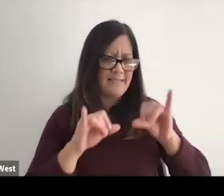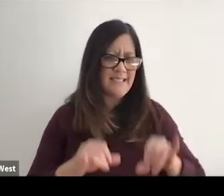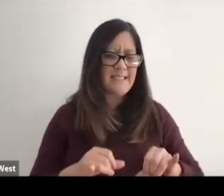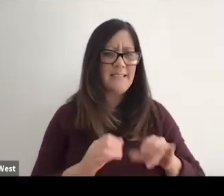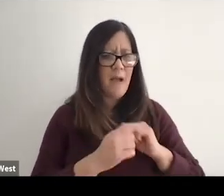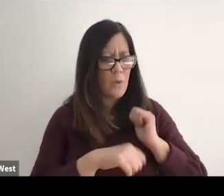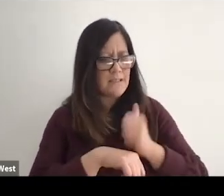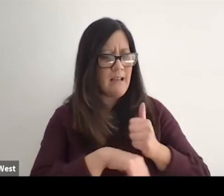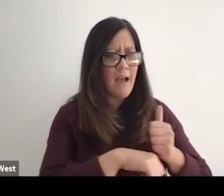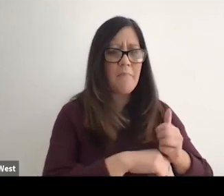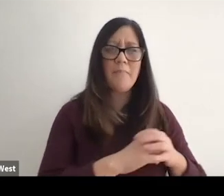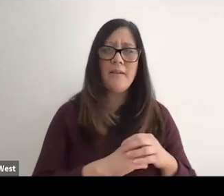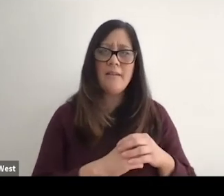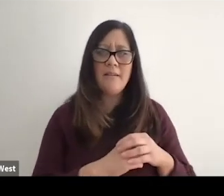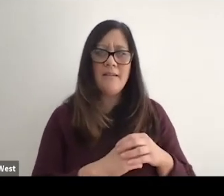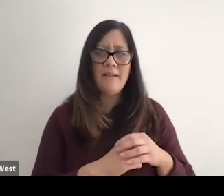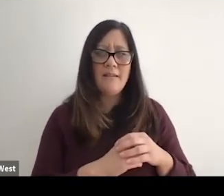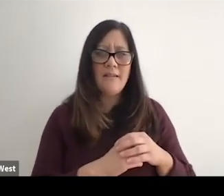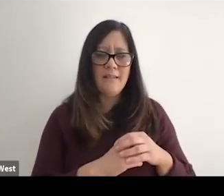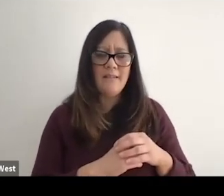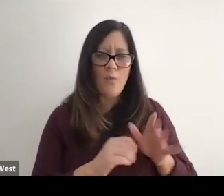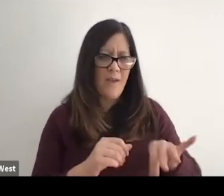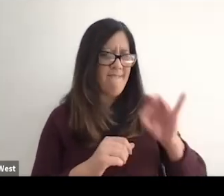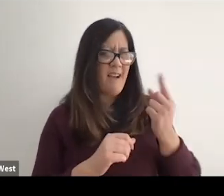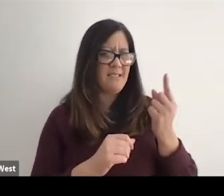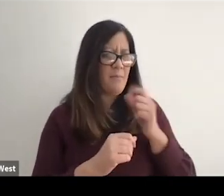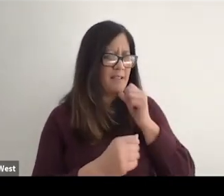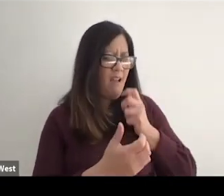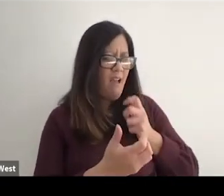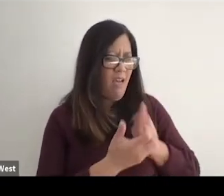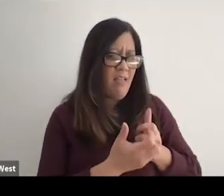structured and we find something that doesn't gel with that. And we want to release.